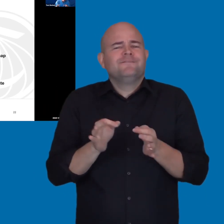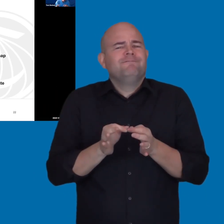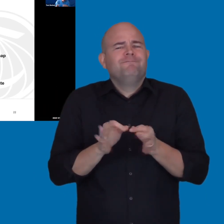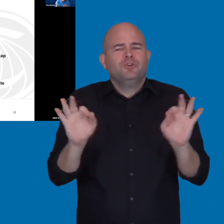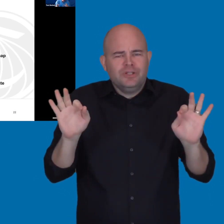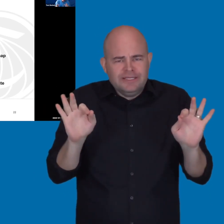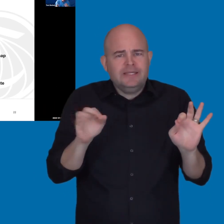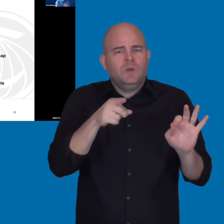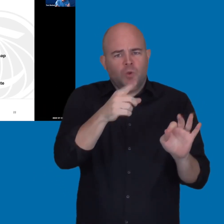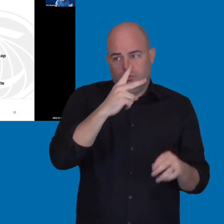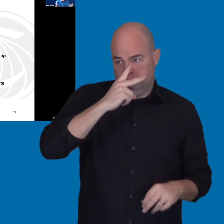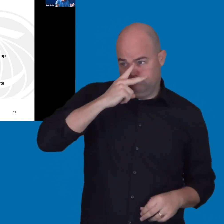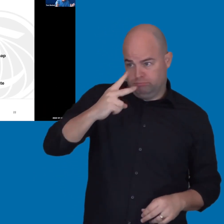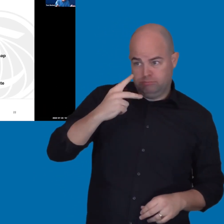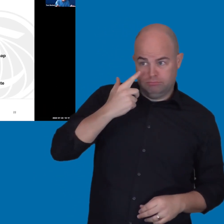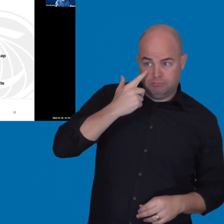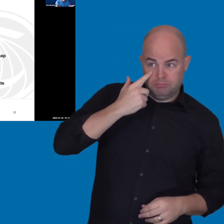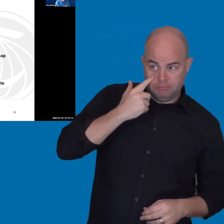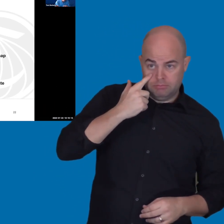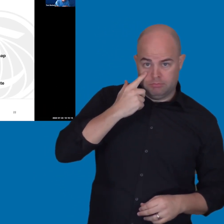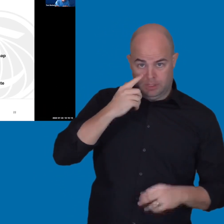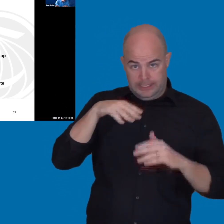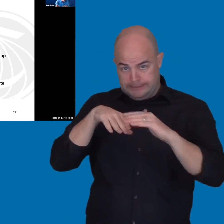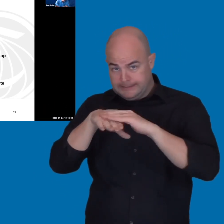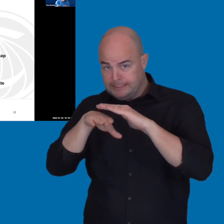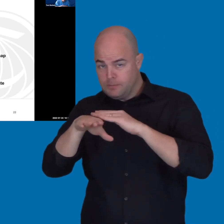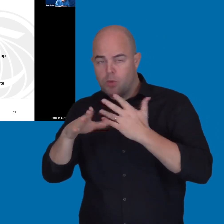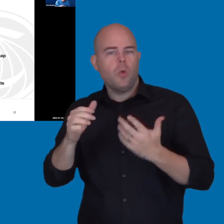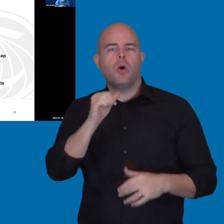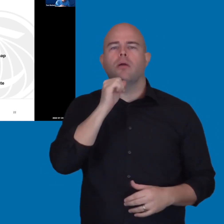of how inaccessible or accessible the solution is.